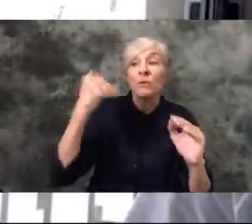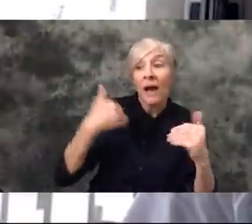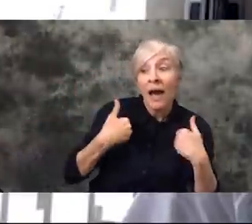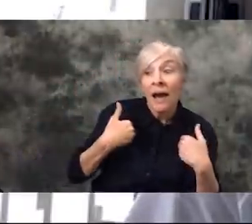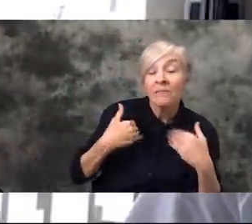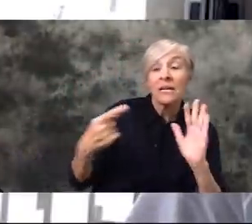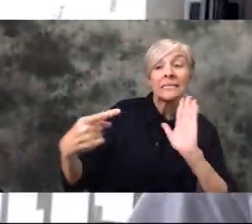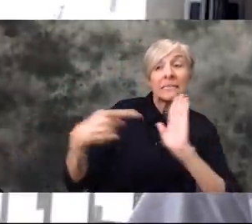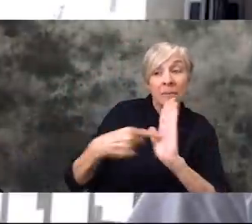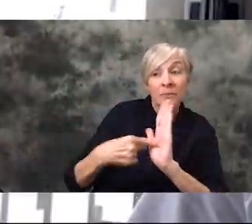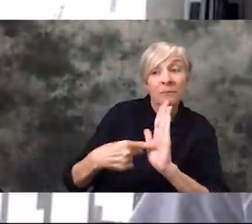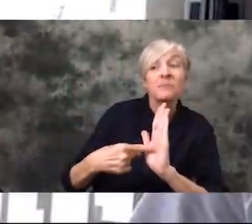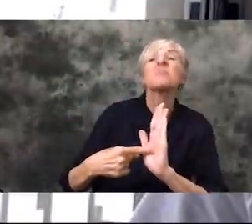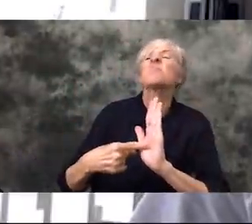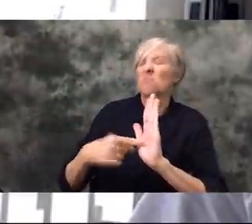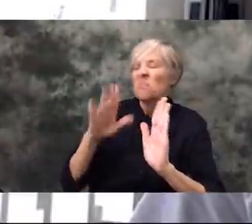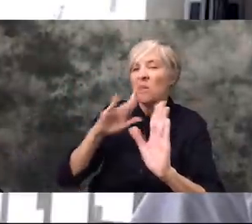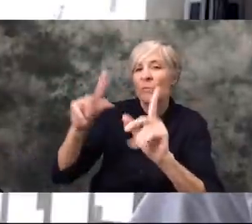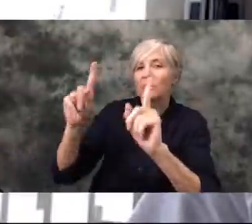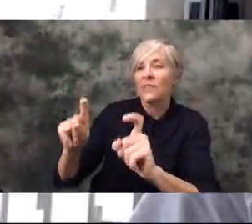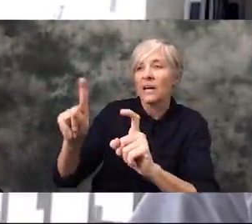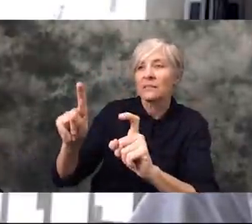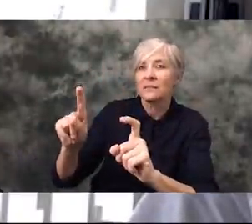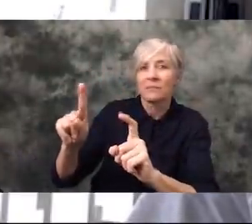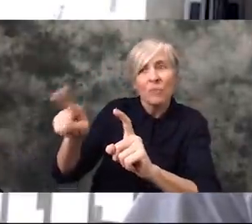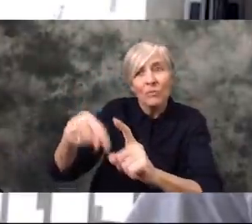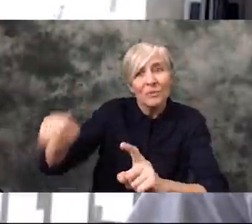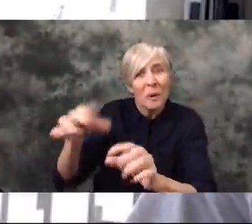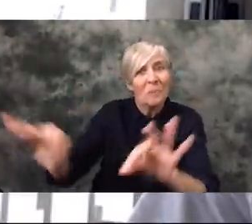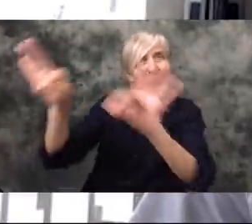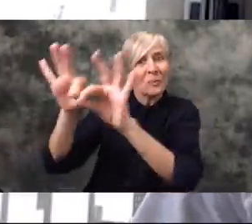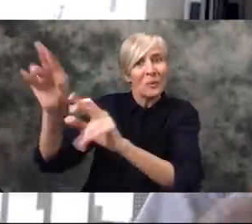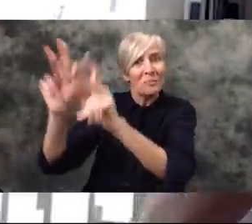symptoms and signs and things like that before they're tested. And that's in